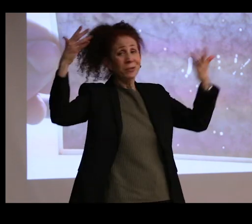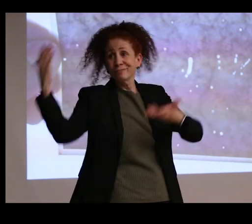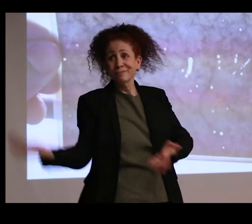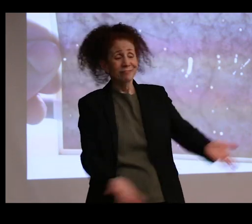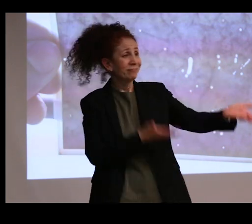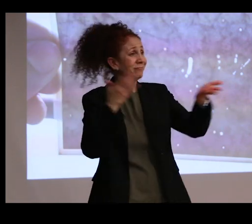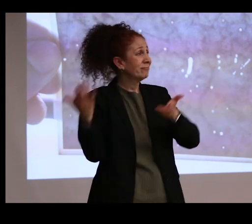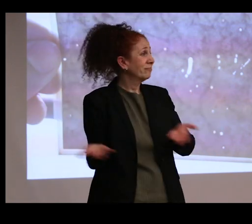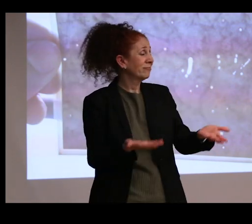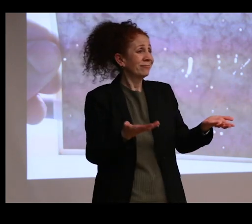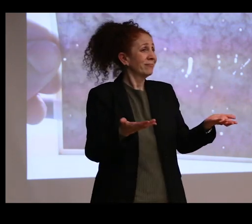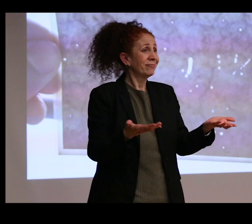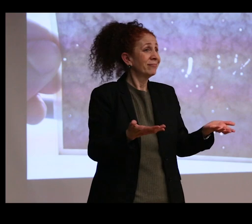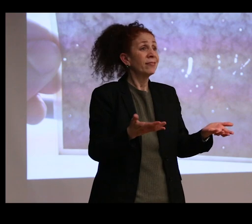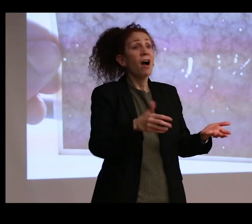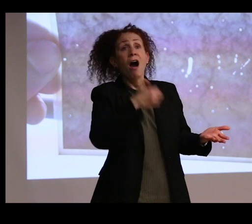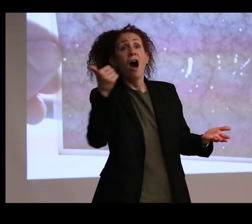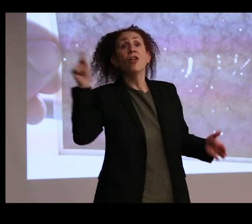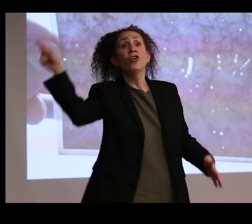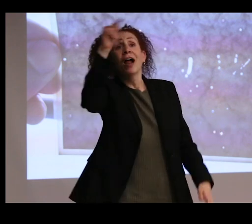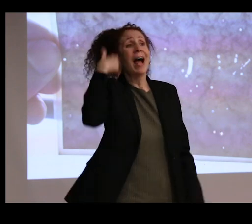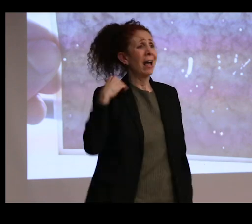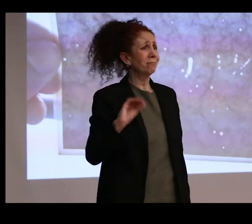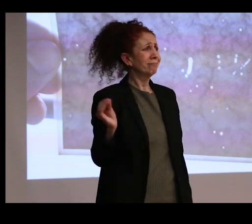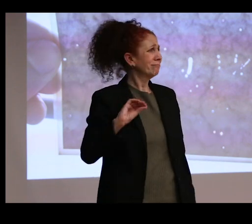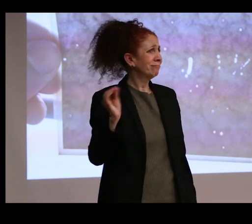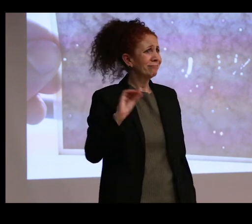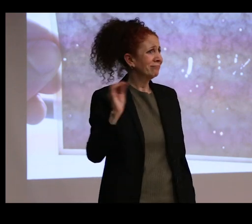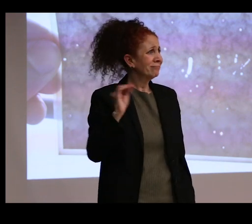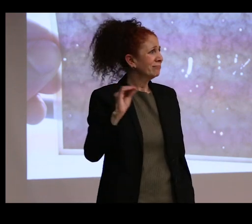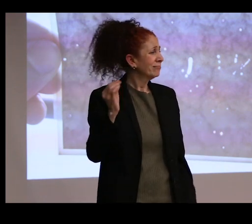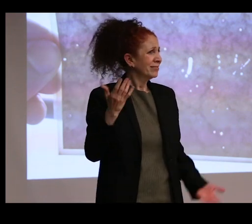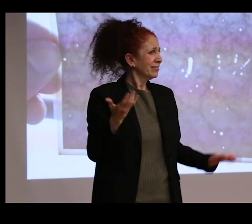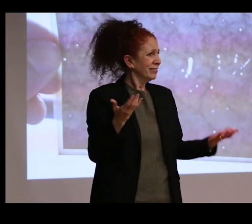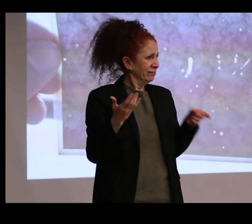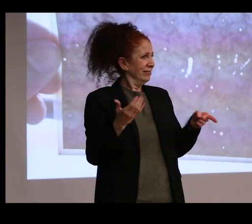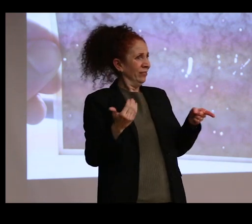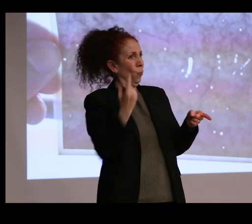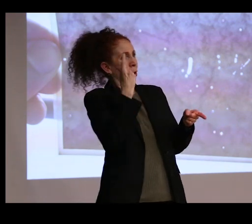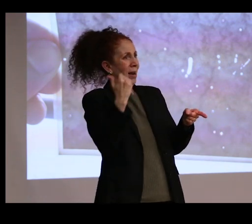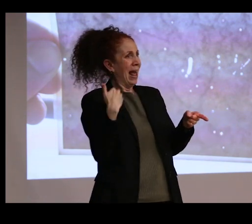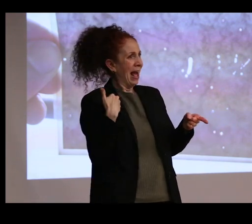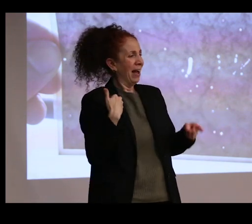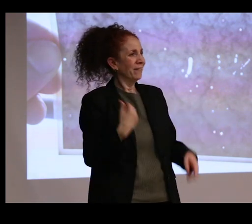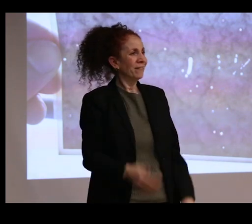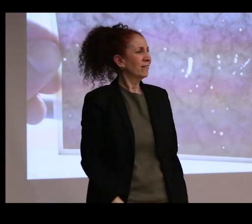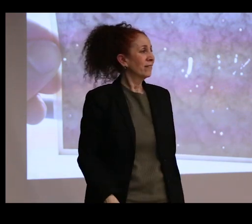There were very few open spaces in urban Madras where you could go without really being policed. There's the beach.